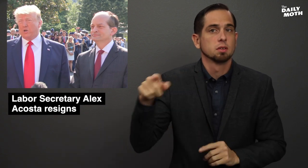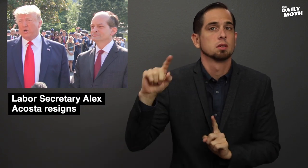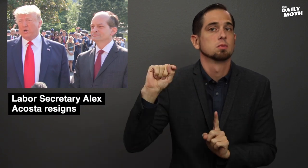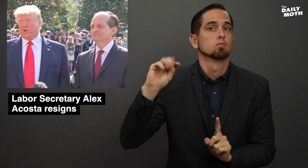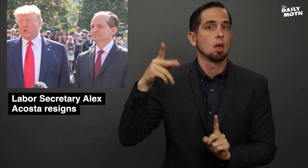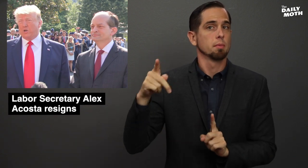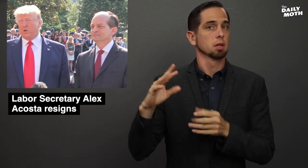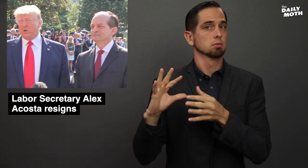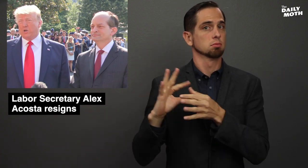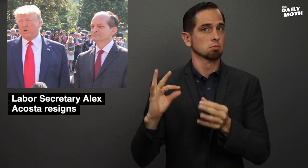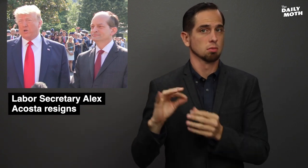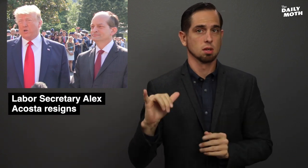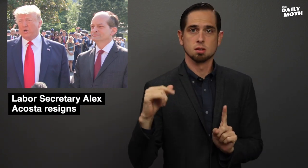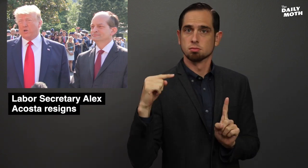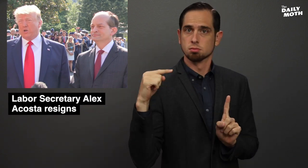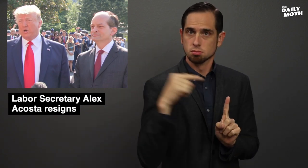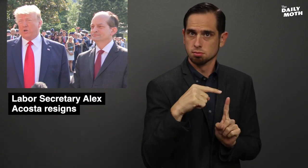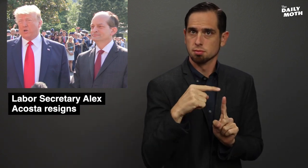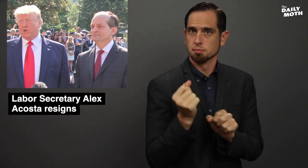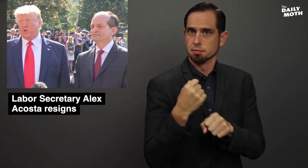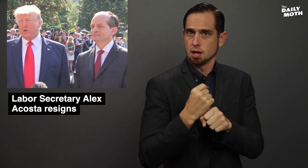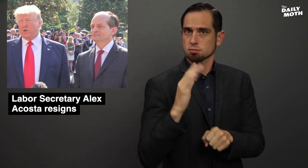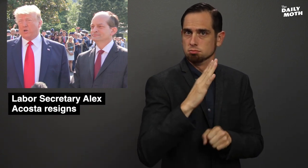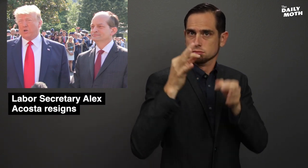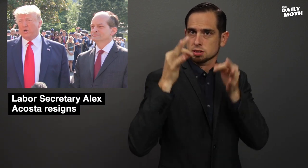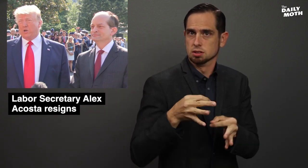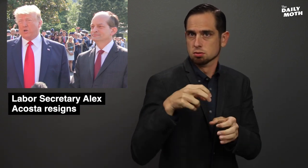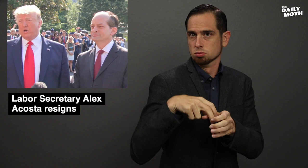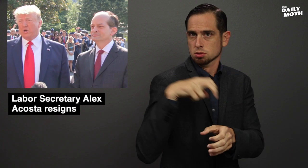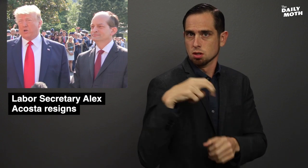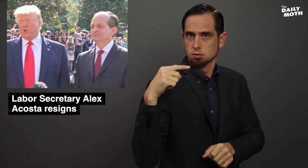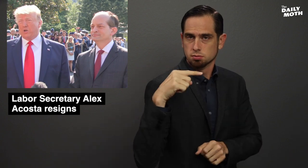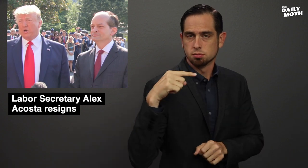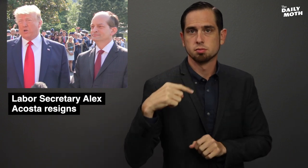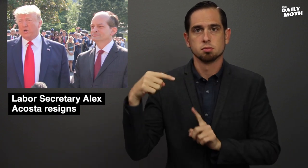Trump claimed that he made the decision to resign.